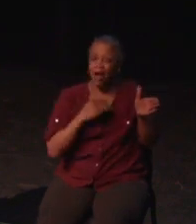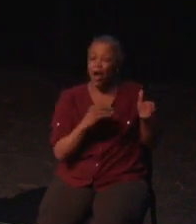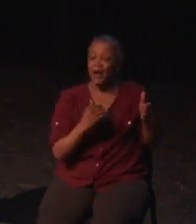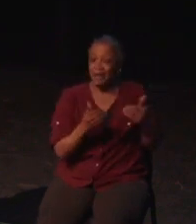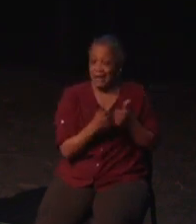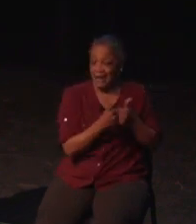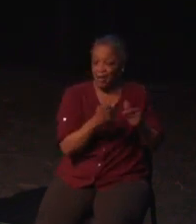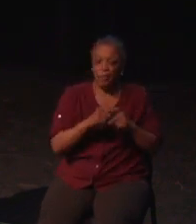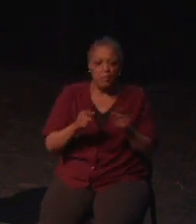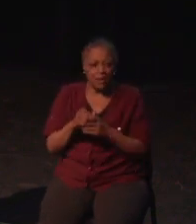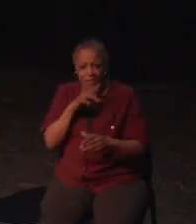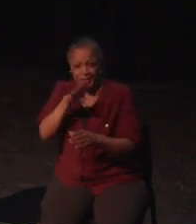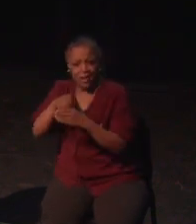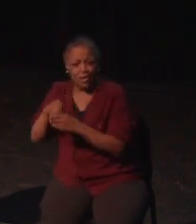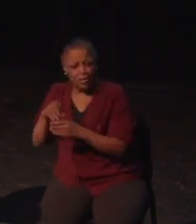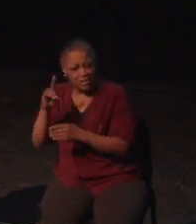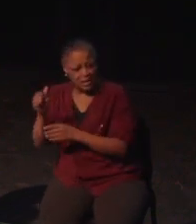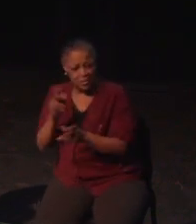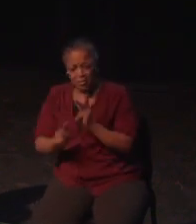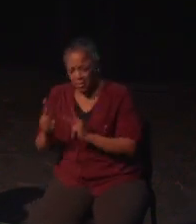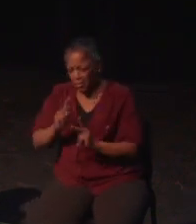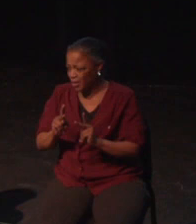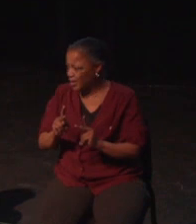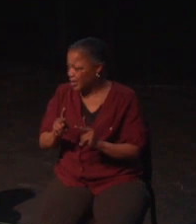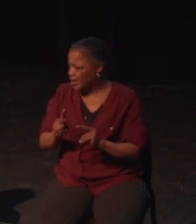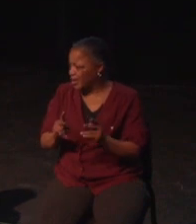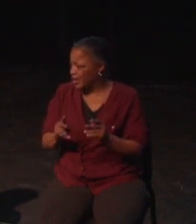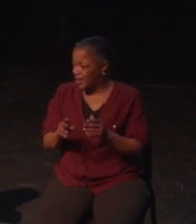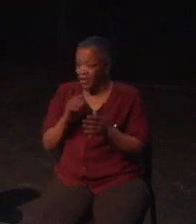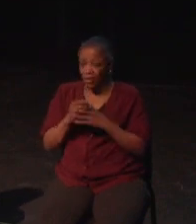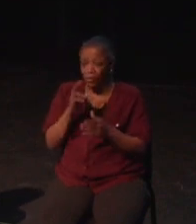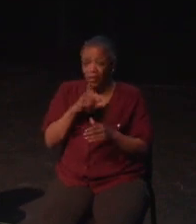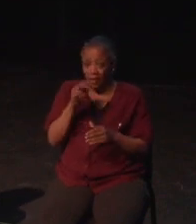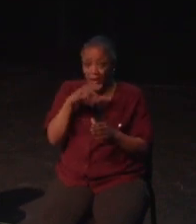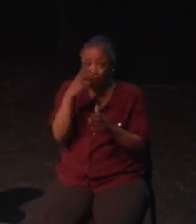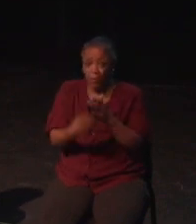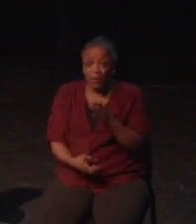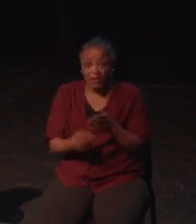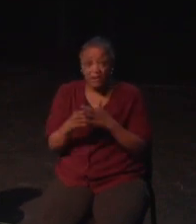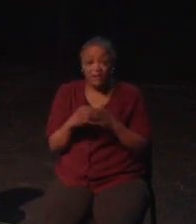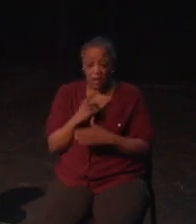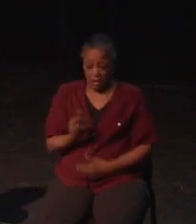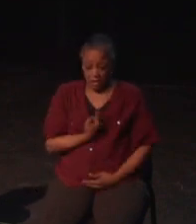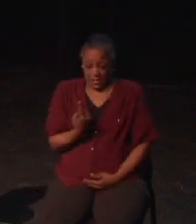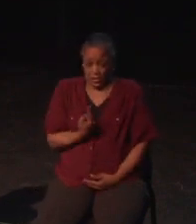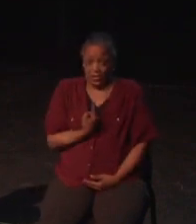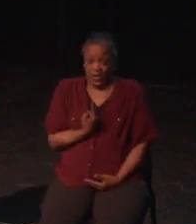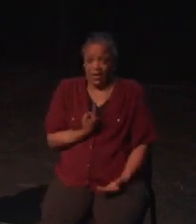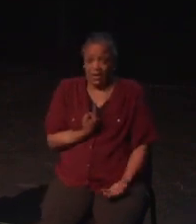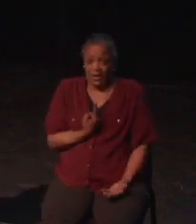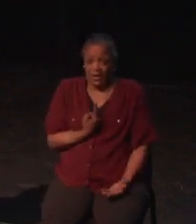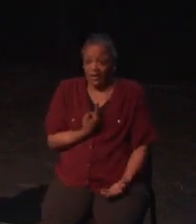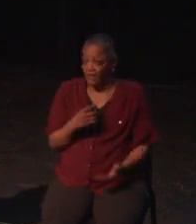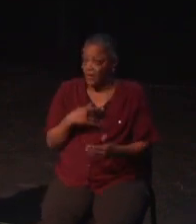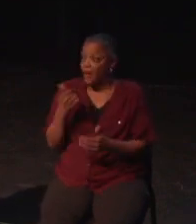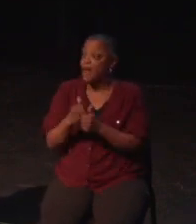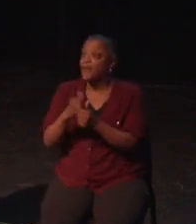Open world games exploded onto the scene, and now they dominate in a big way and across genres. They can be overwhelming for most organized of people.